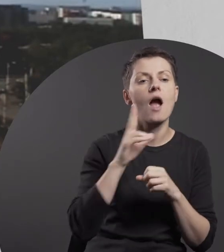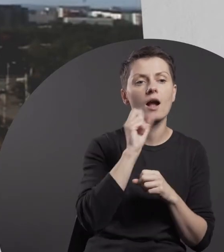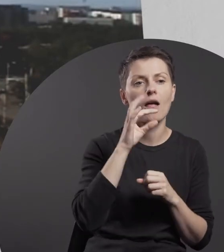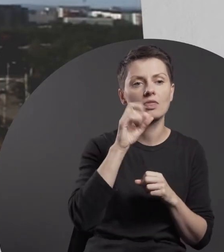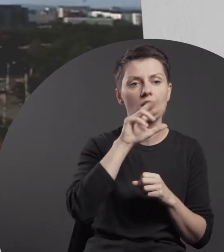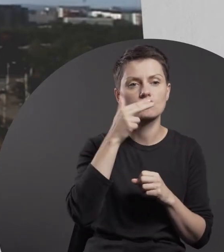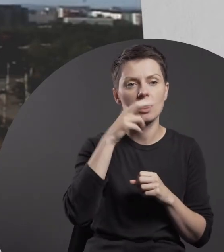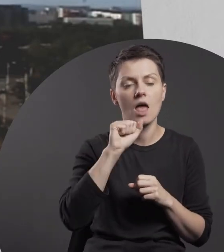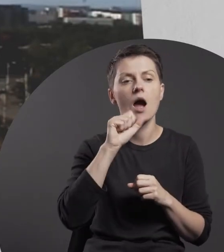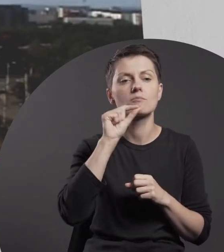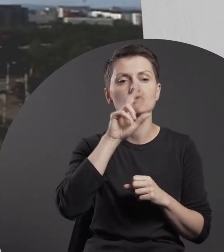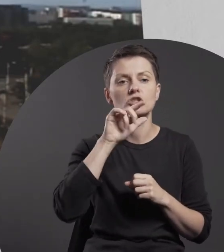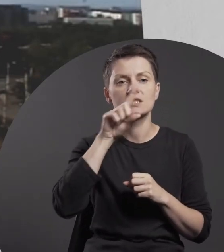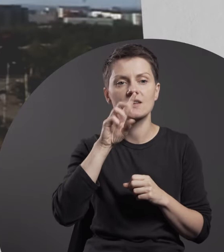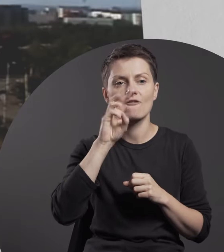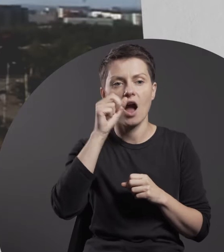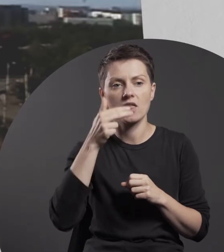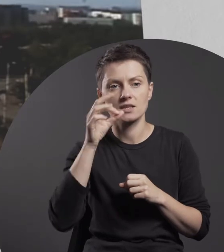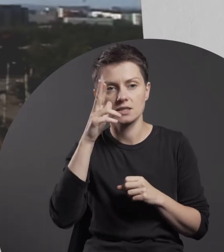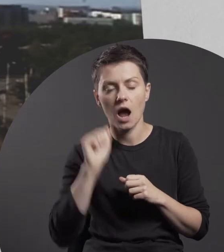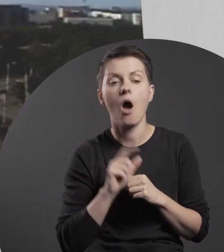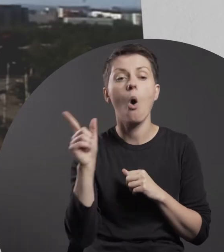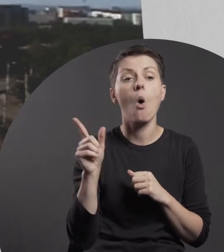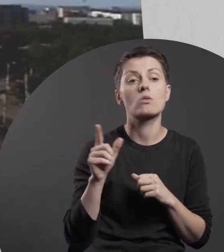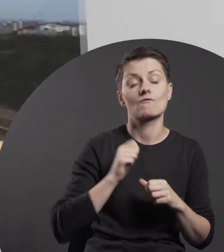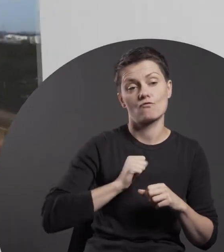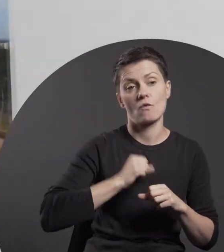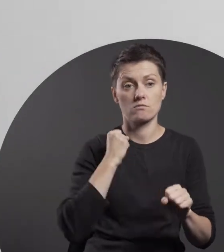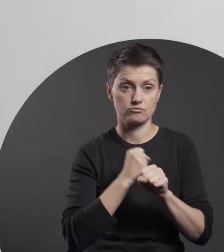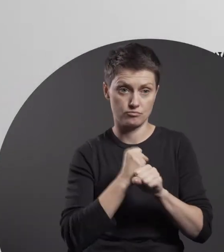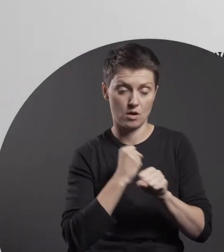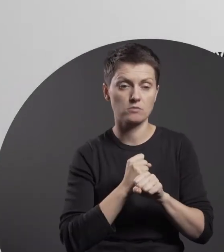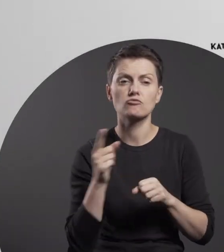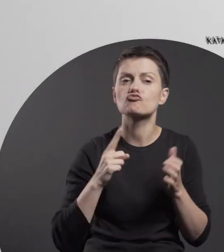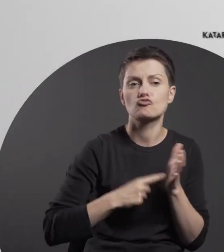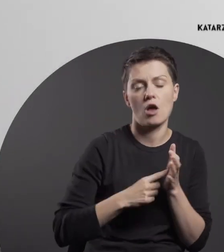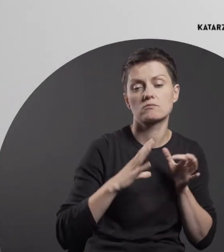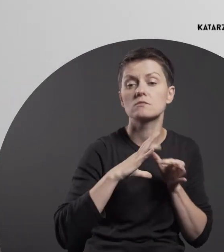In her artistic practice, Przezwańska frequently refers to architecture and nature